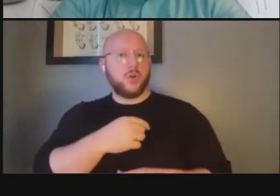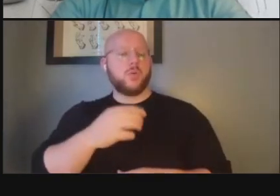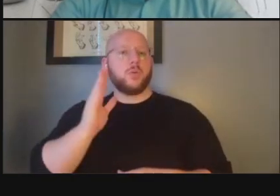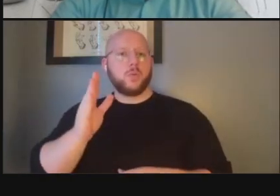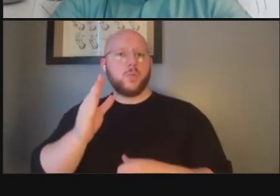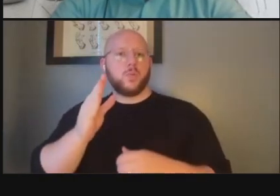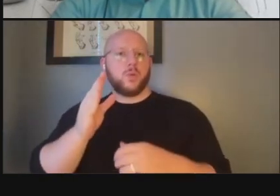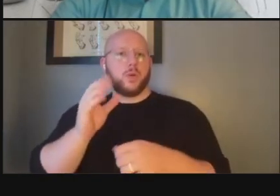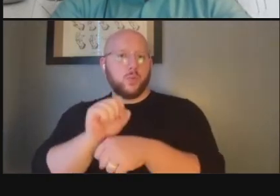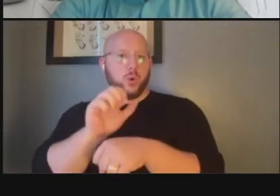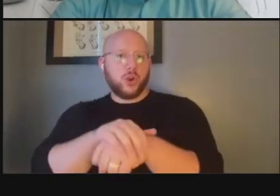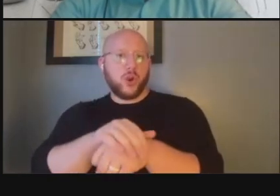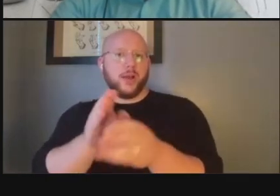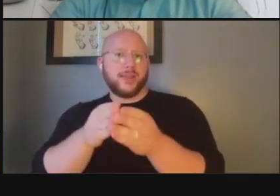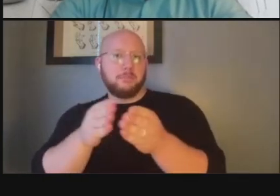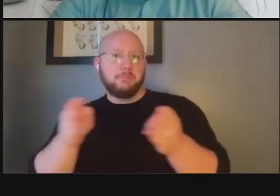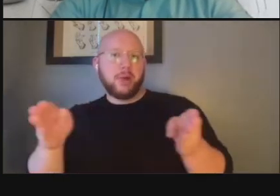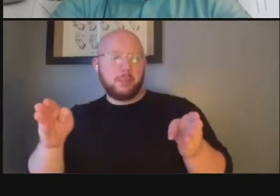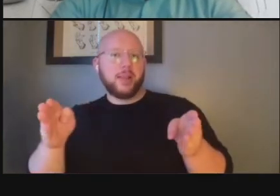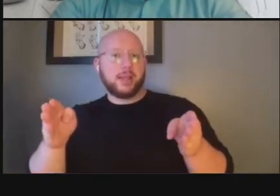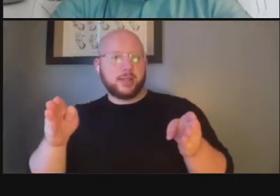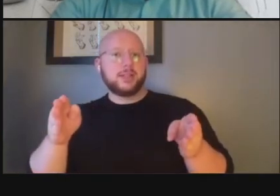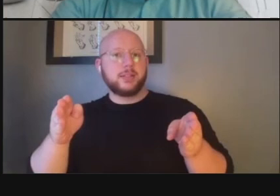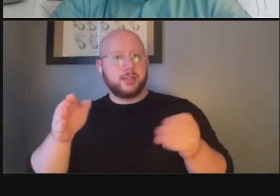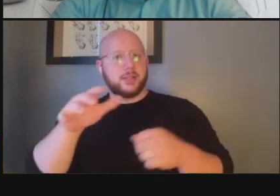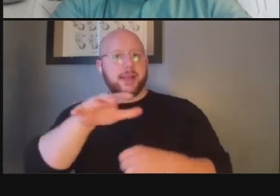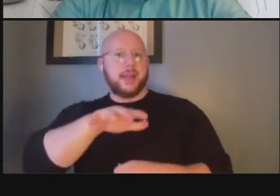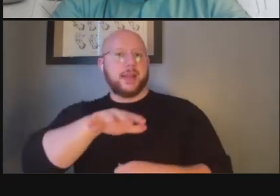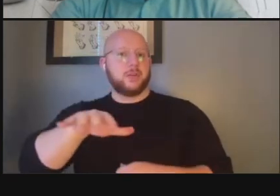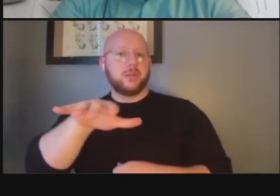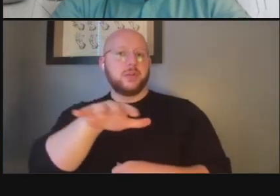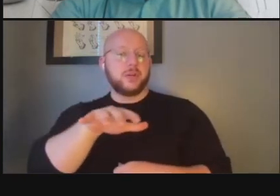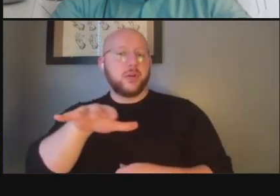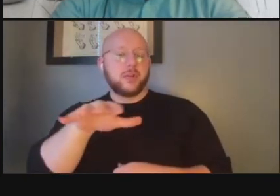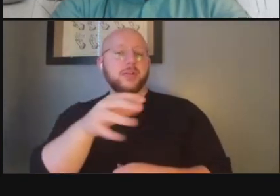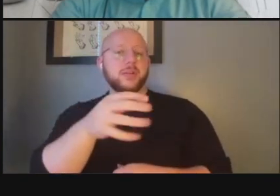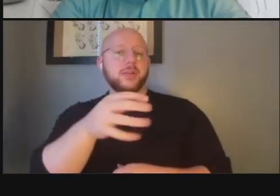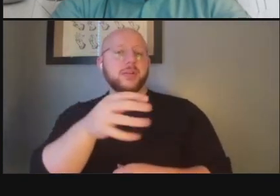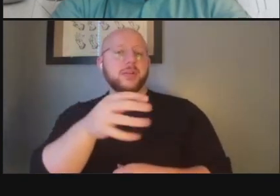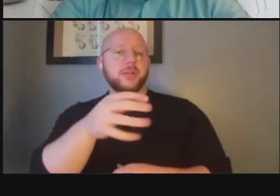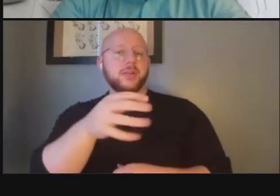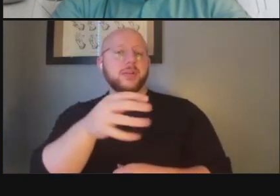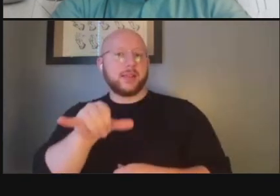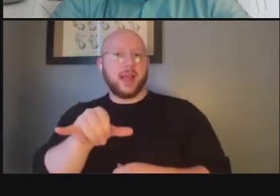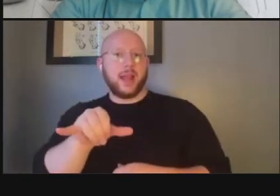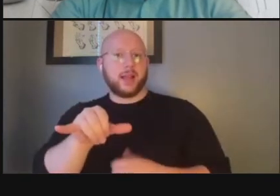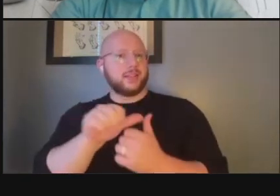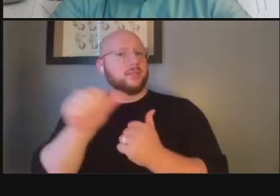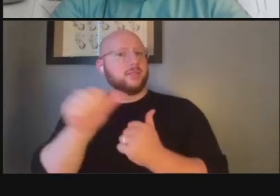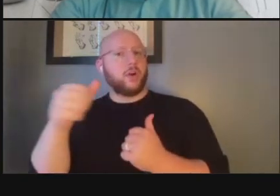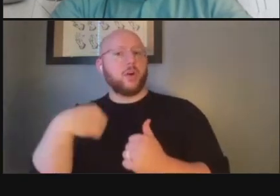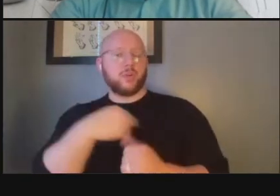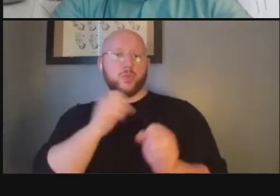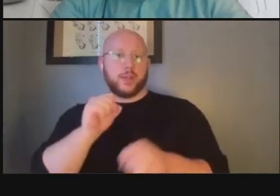public space line is um and and that's as as far as we can go so if there's something in private